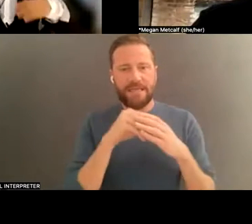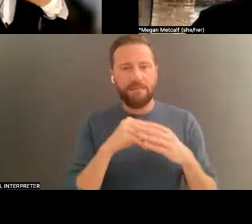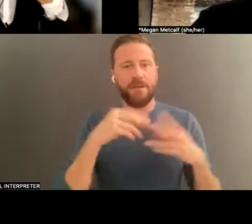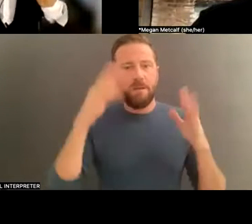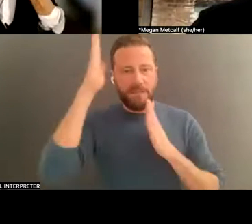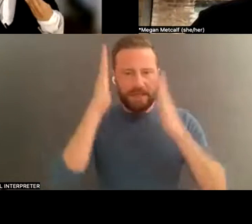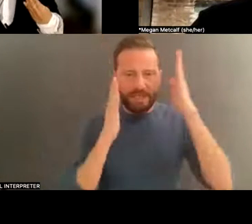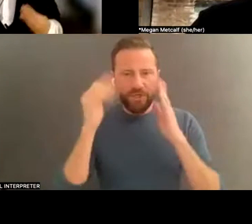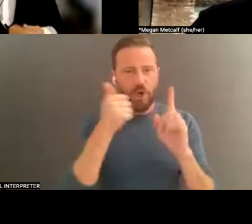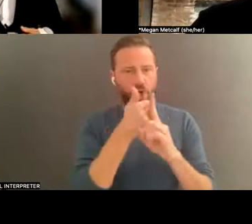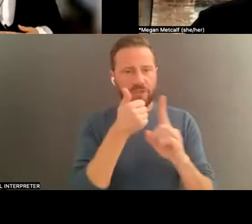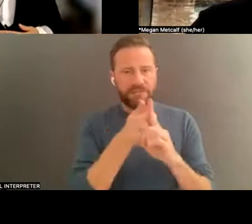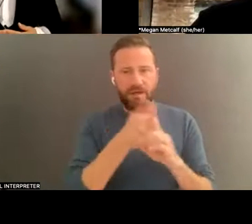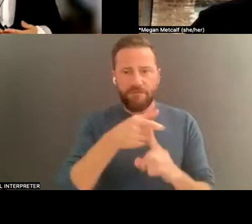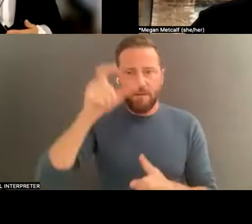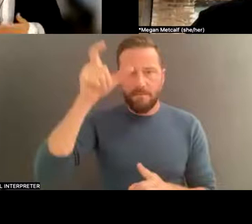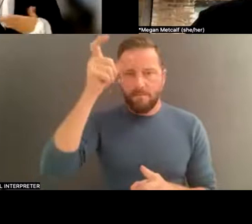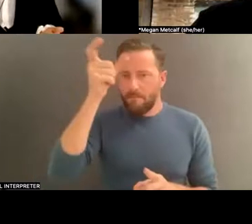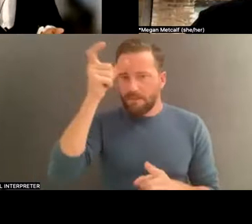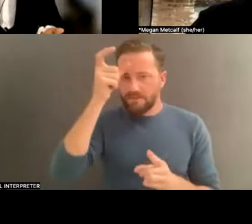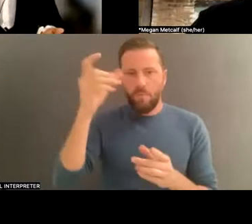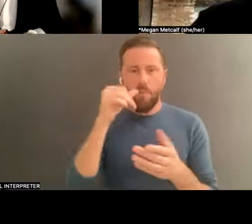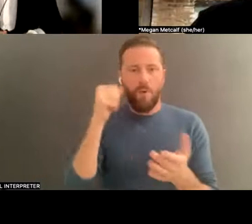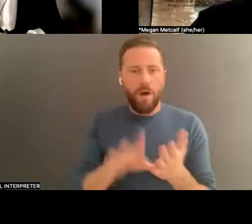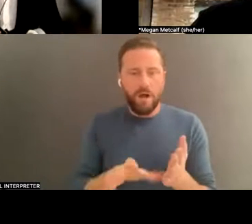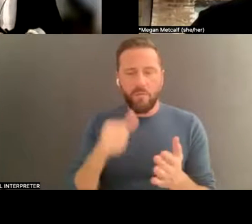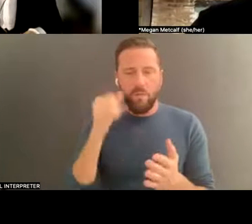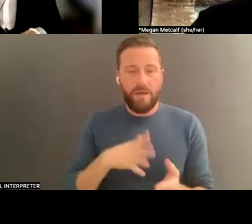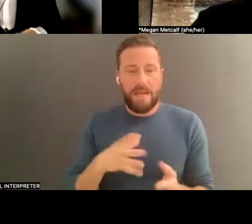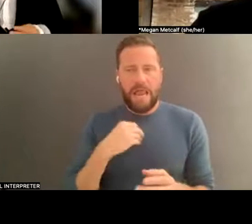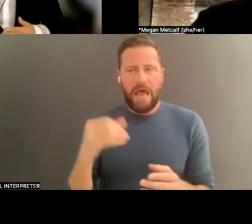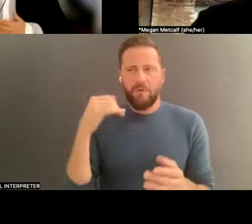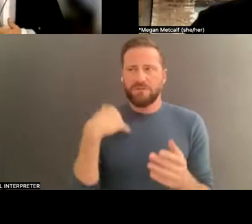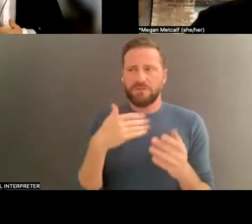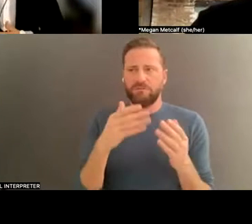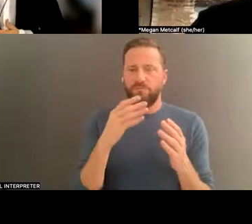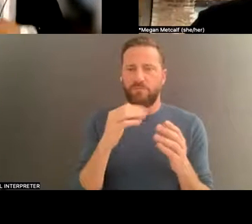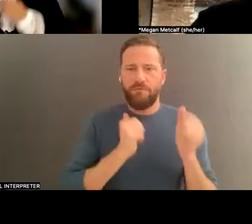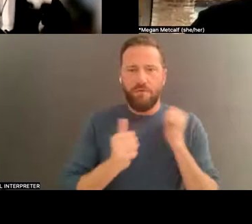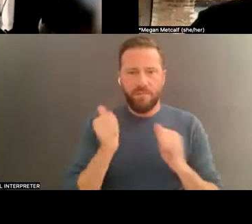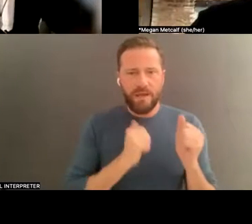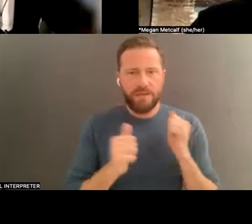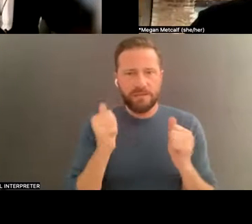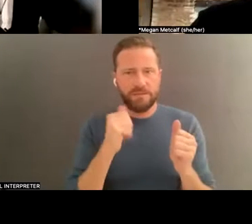ma laysia. She was a single